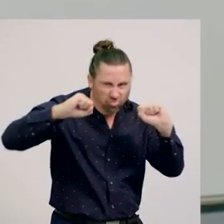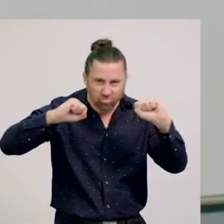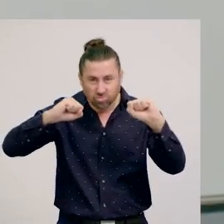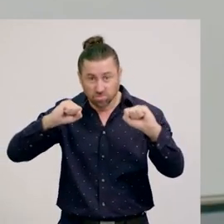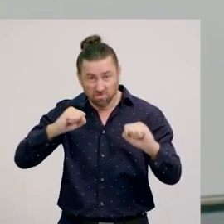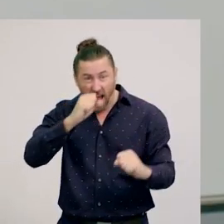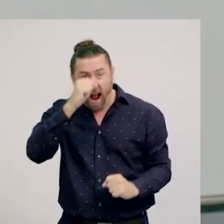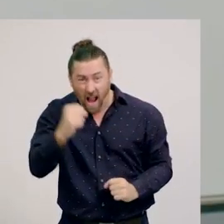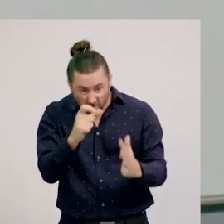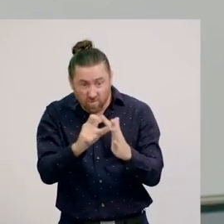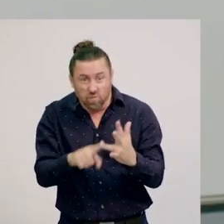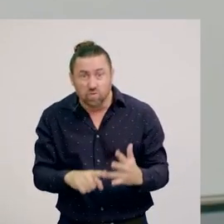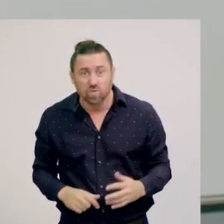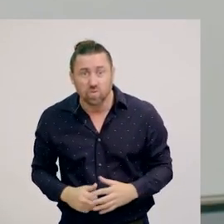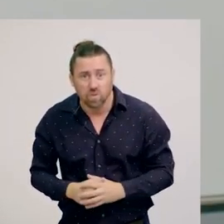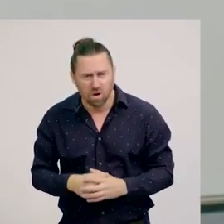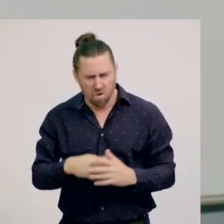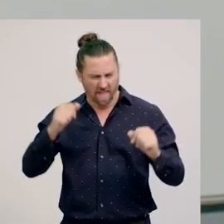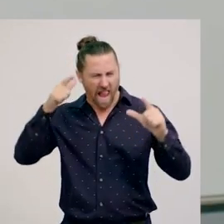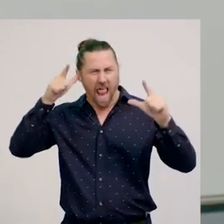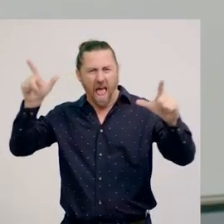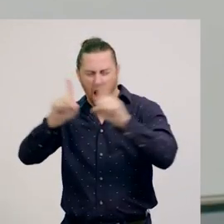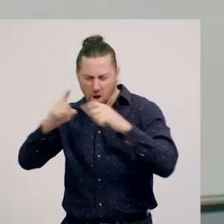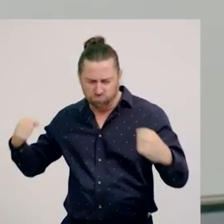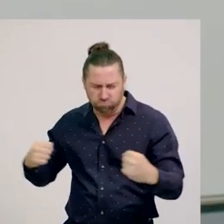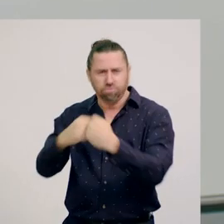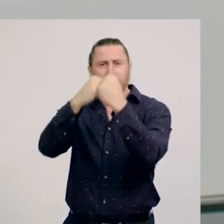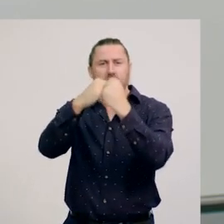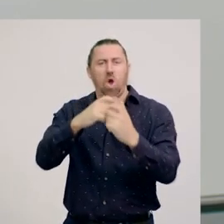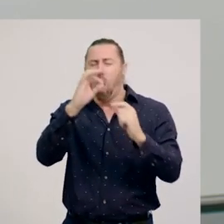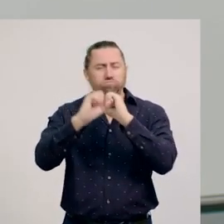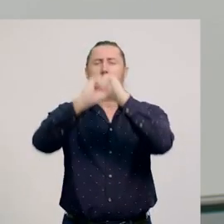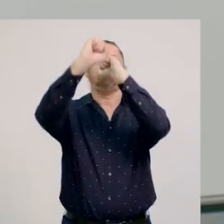These contests are usually quite loud with elephants roaring instead of trumpeting.